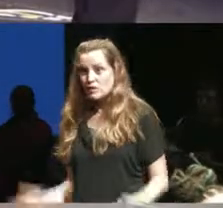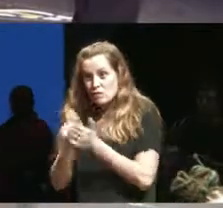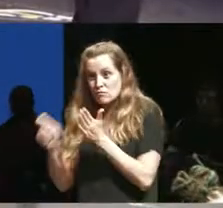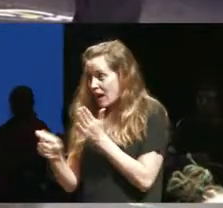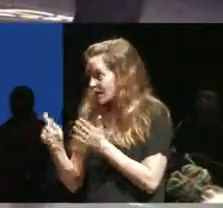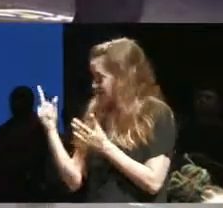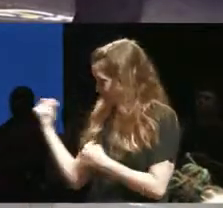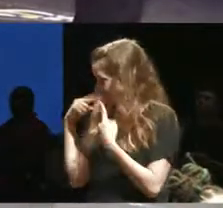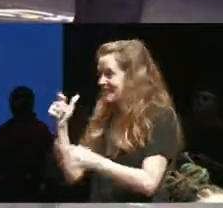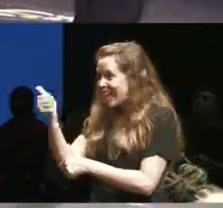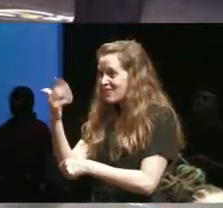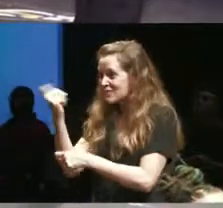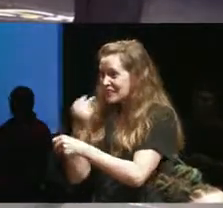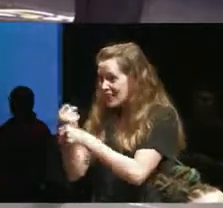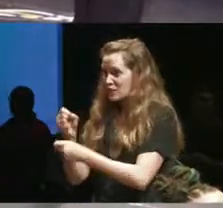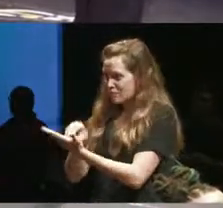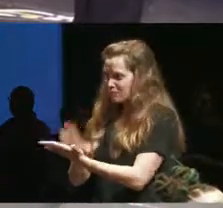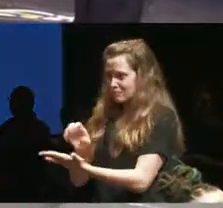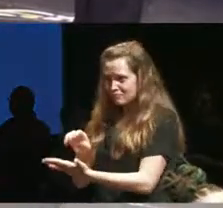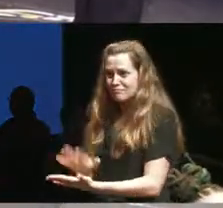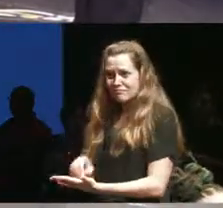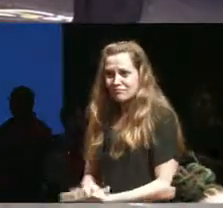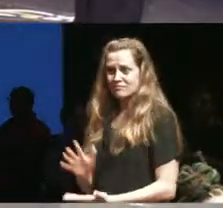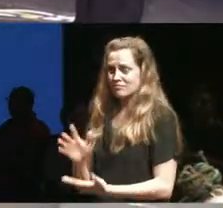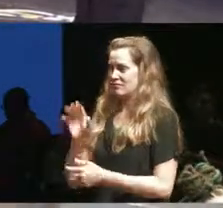10 to 15 years you know Michelle Dakota Nia's did a